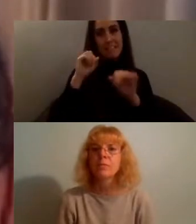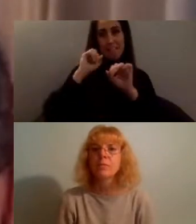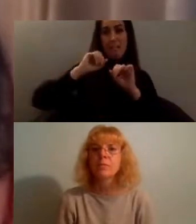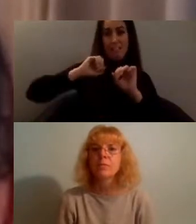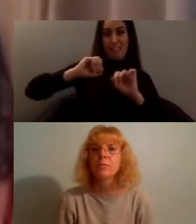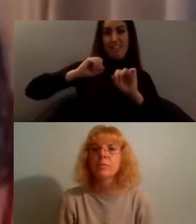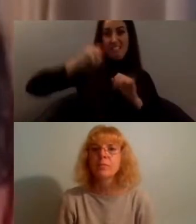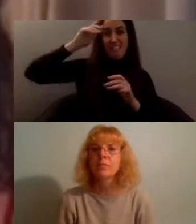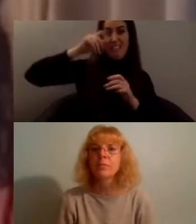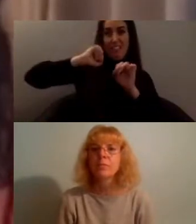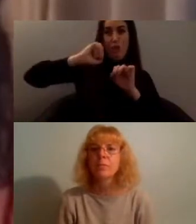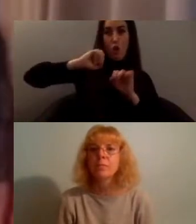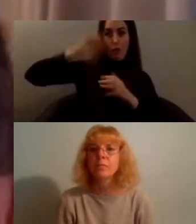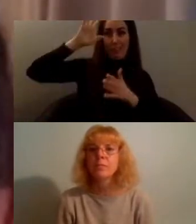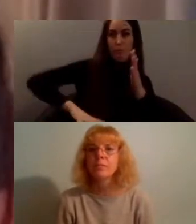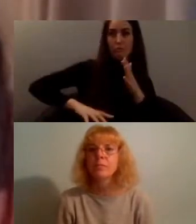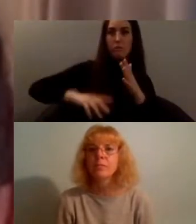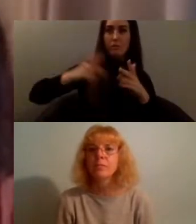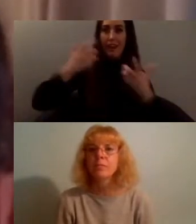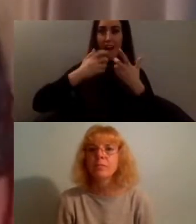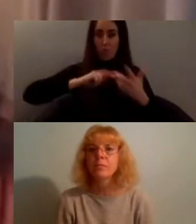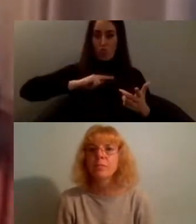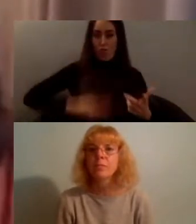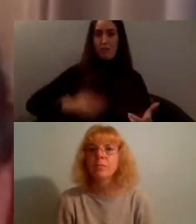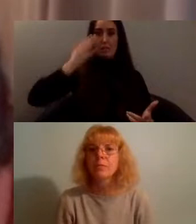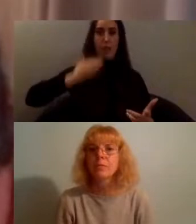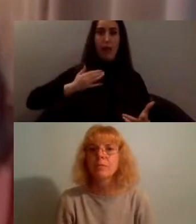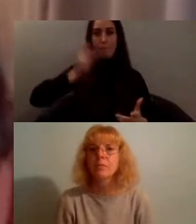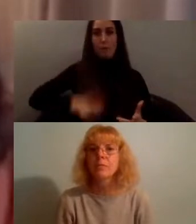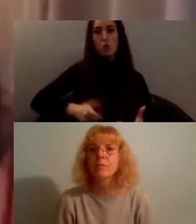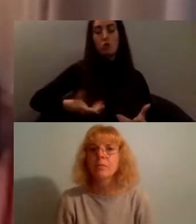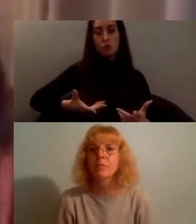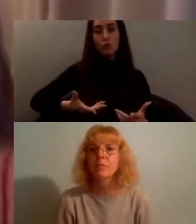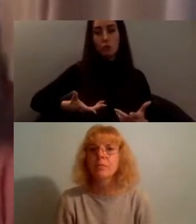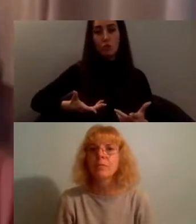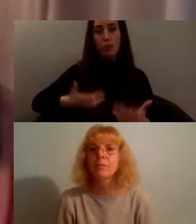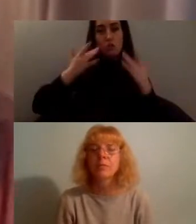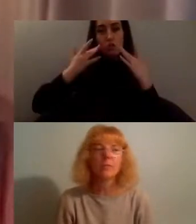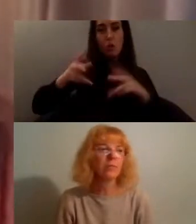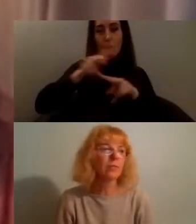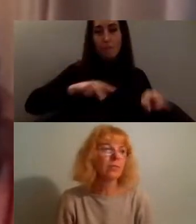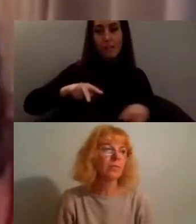we have Grace Cress the founder of Shelby x Studios which merges art and activism to